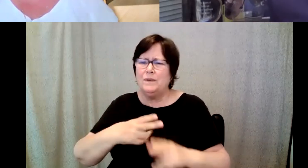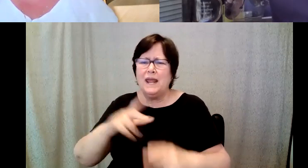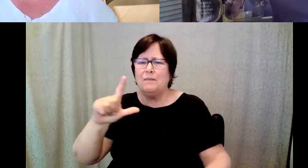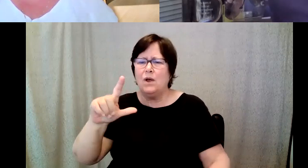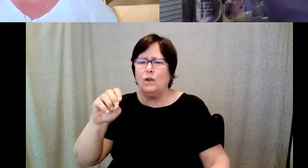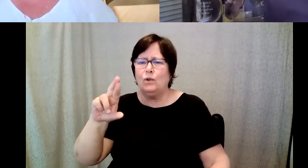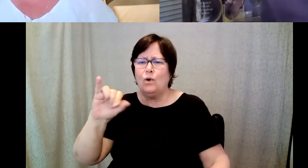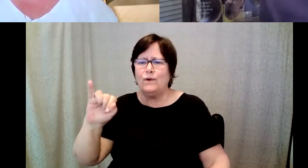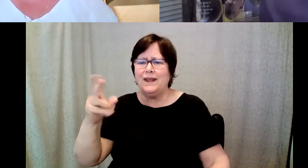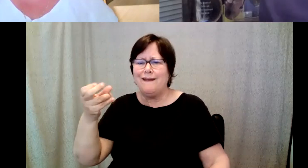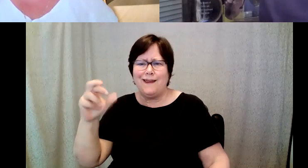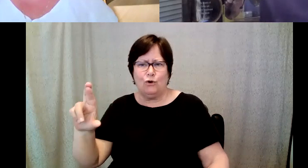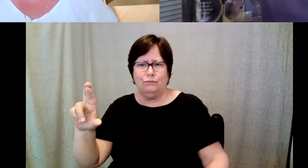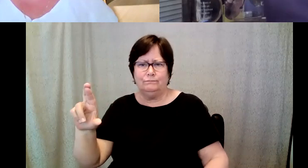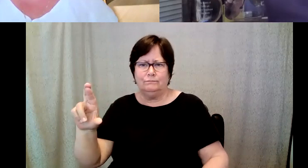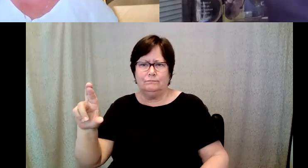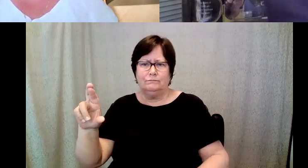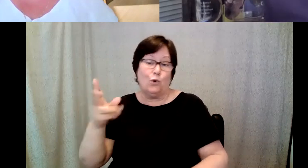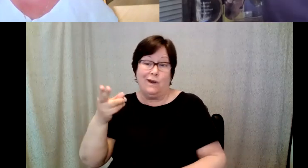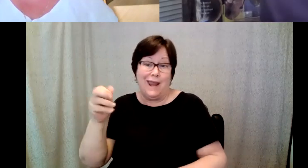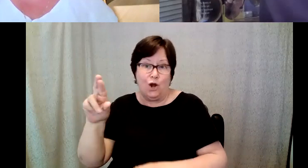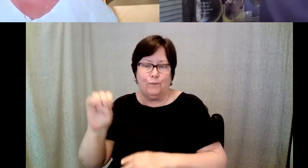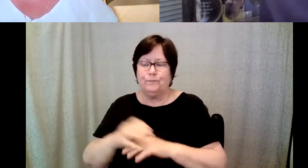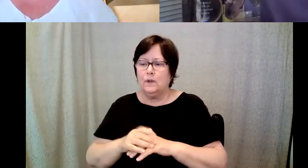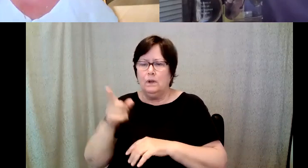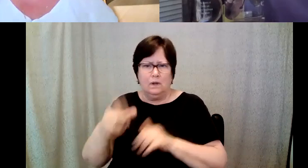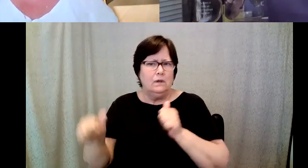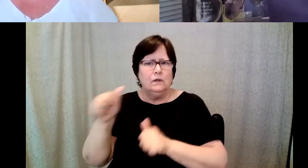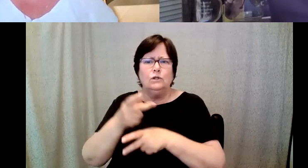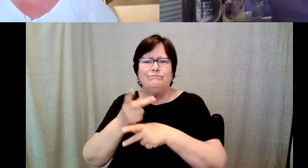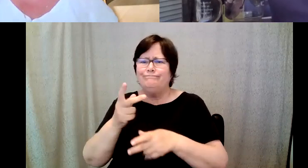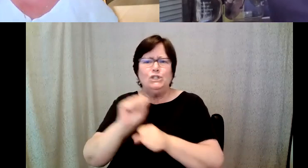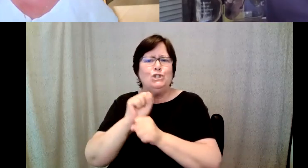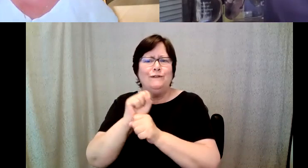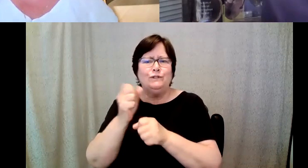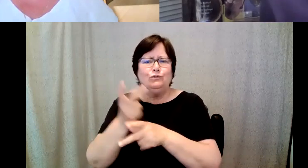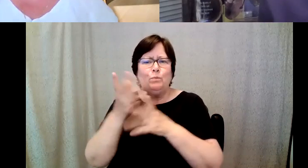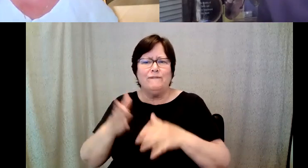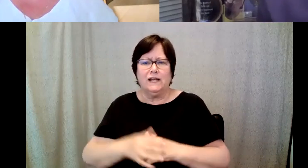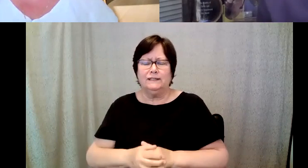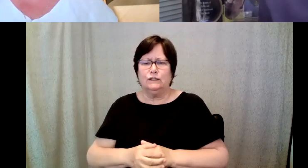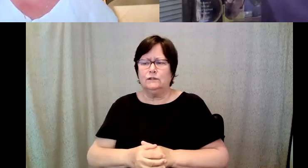D. Major Cohen: And she was a supervisor shift supervisor and she stood up one day behind